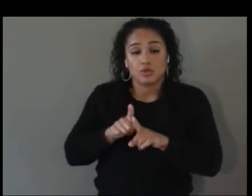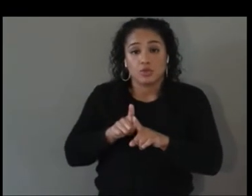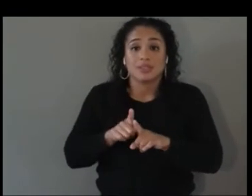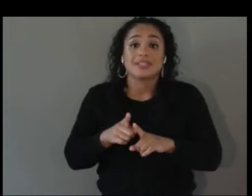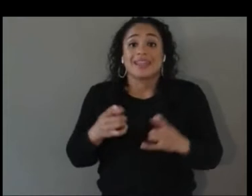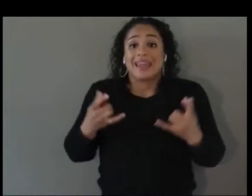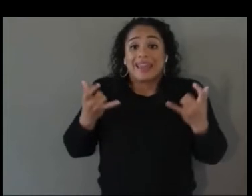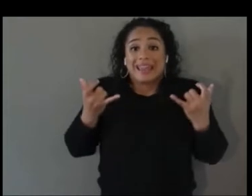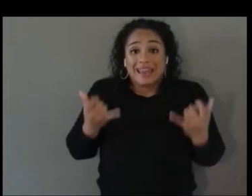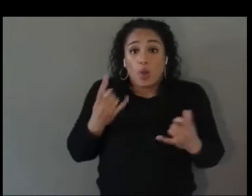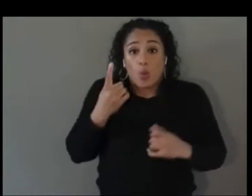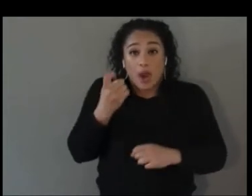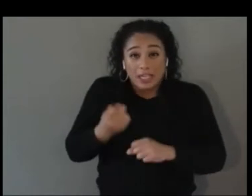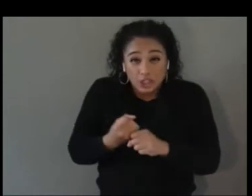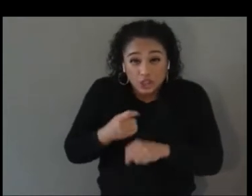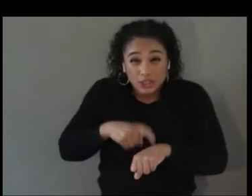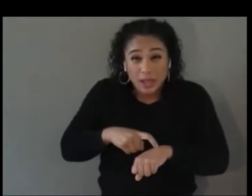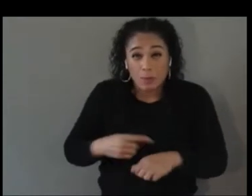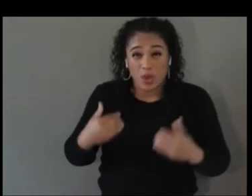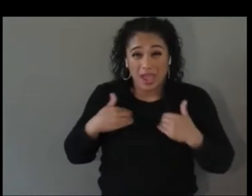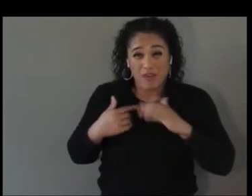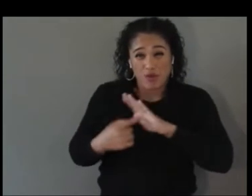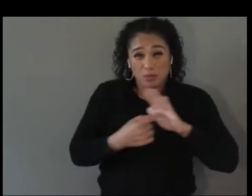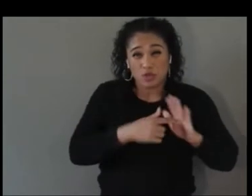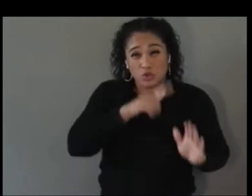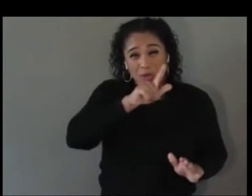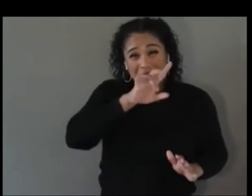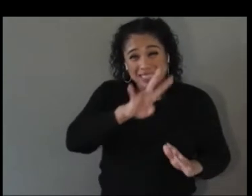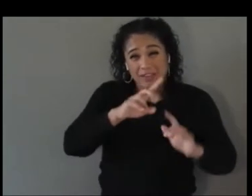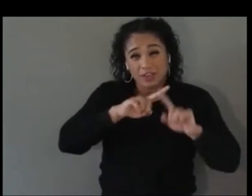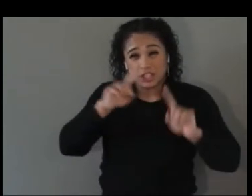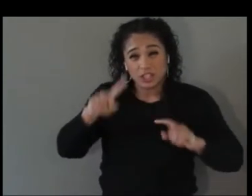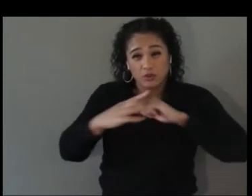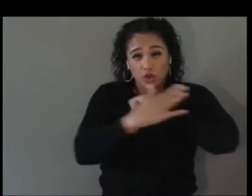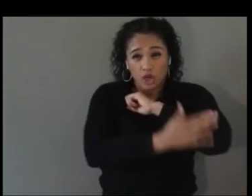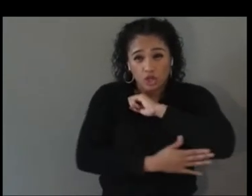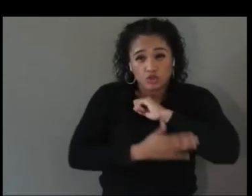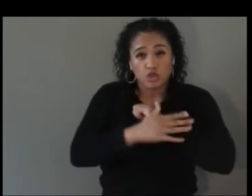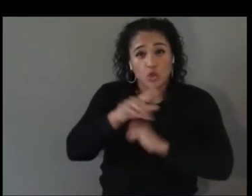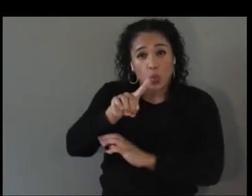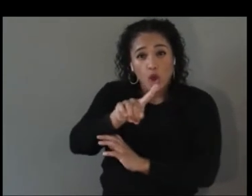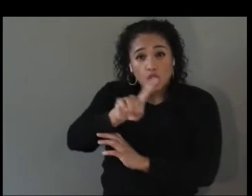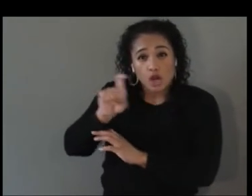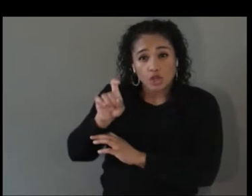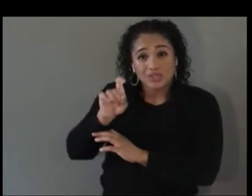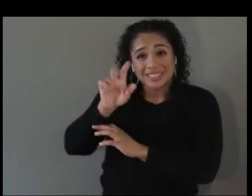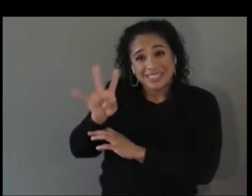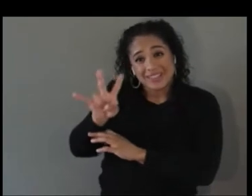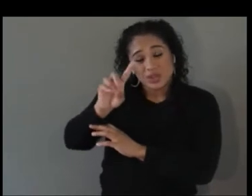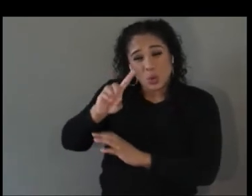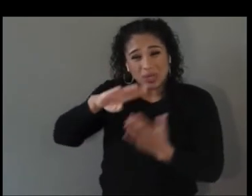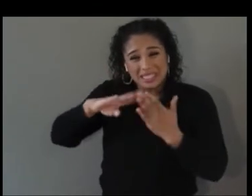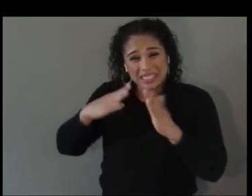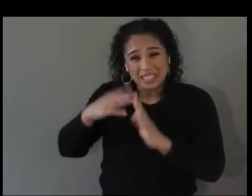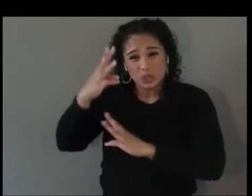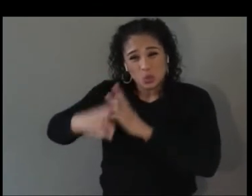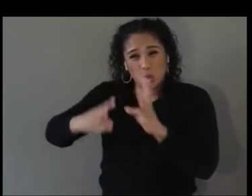countries, over 171 cities worldwide, and six continents. Here's the kicker, Neil, here's the kicker,